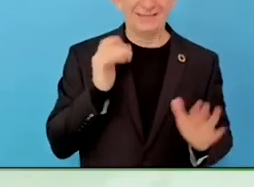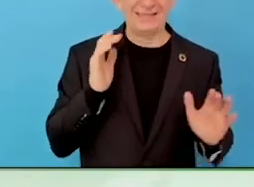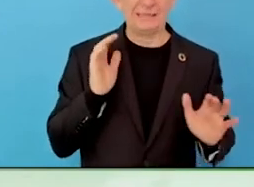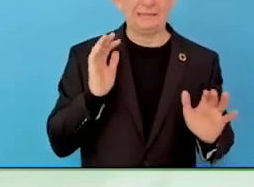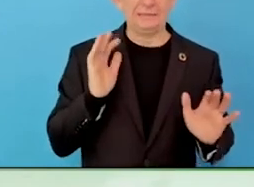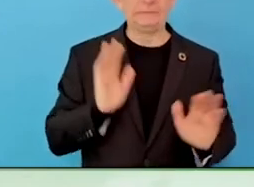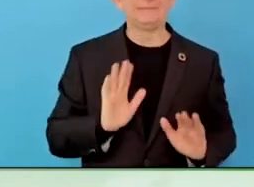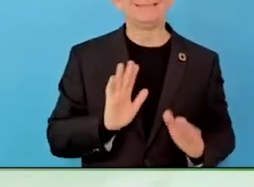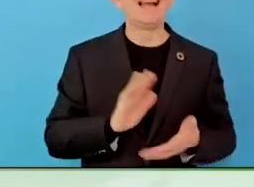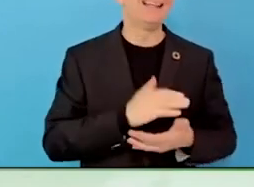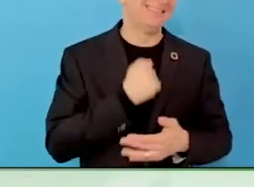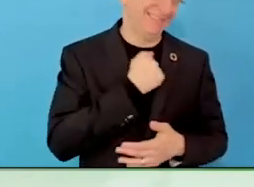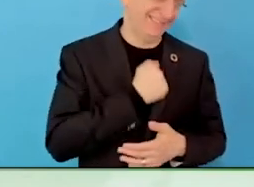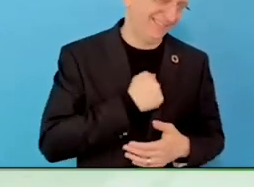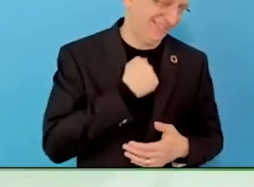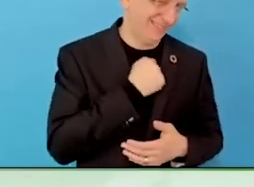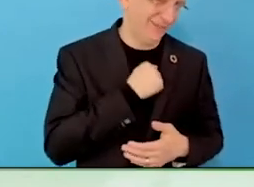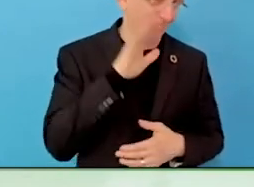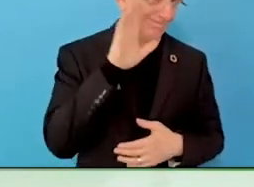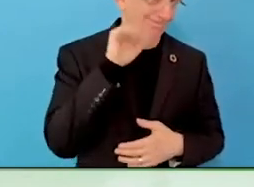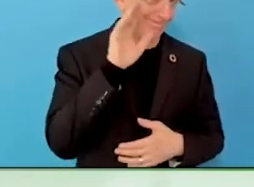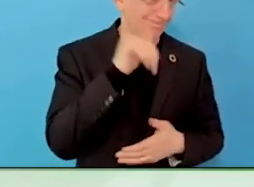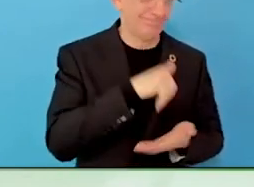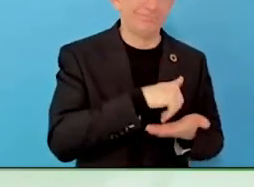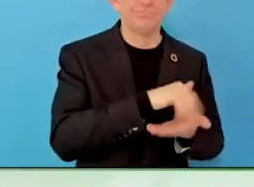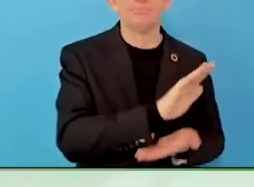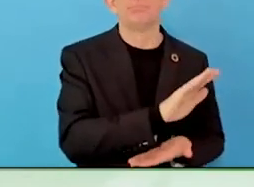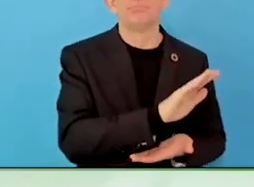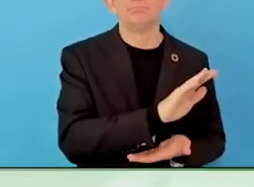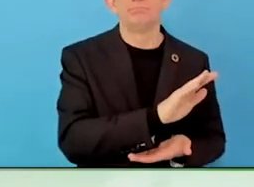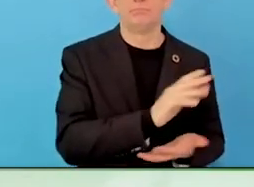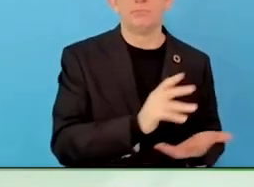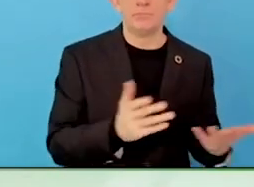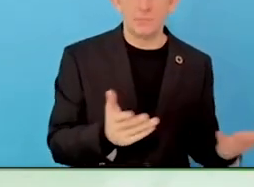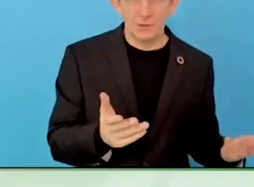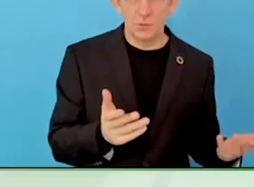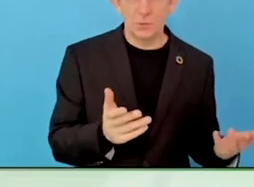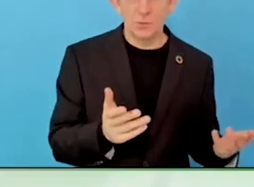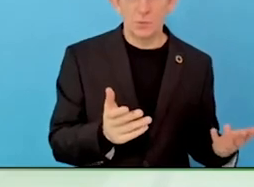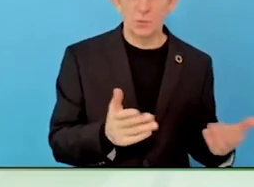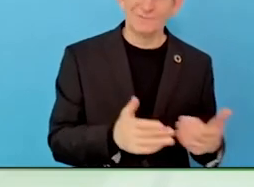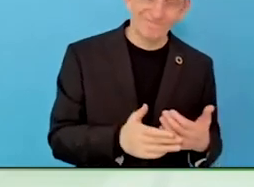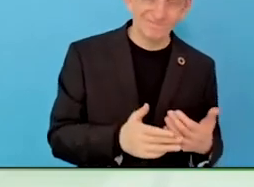And we started working with companies to understand what they